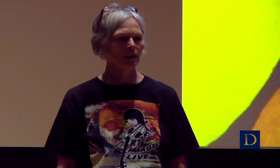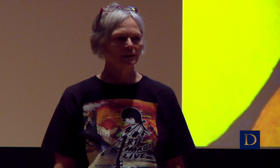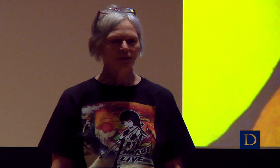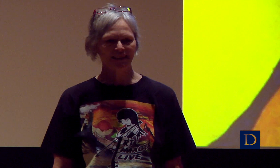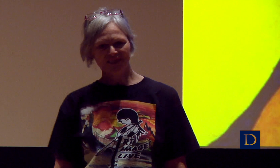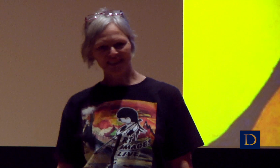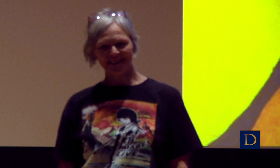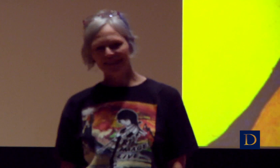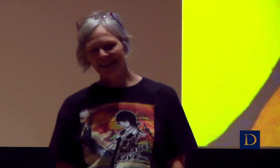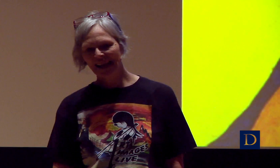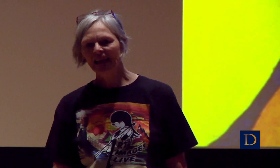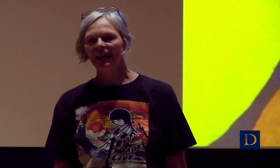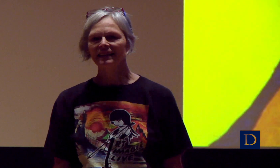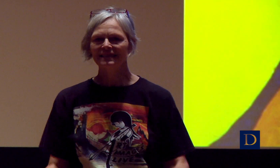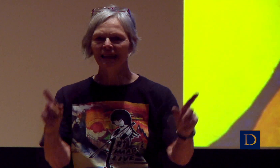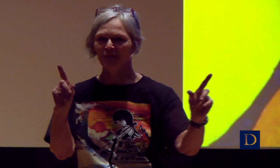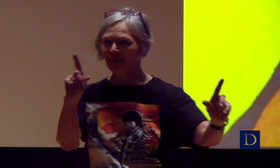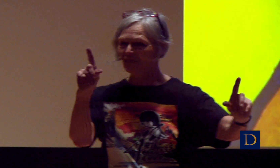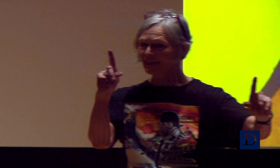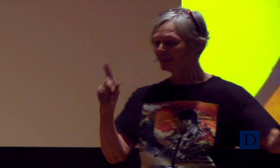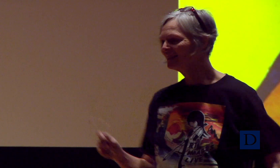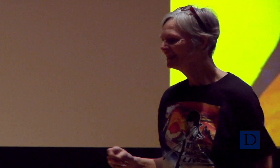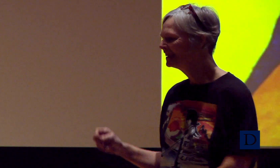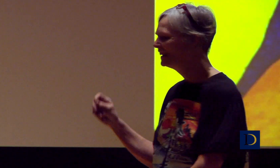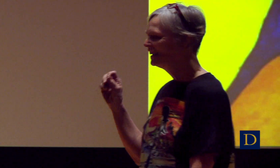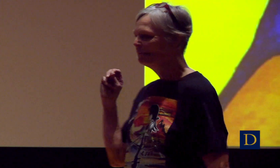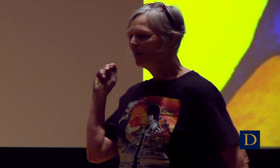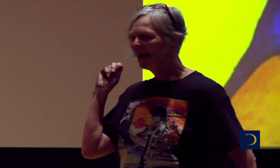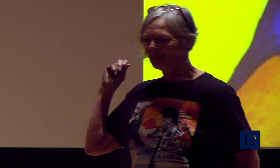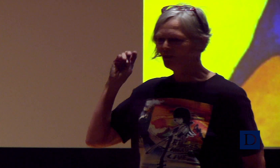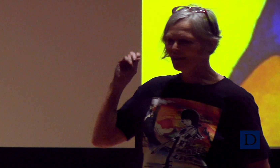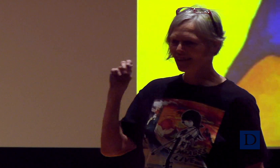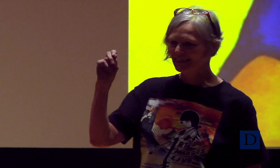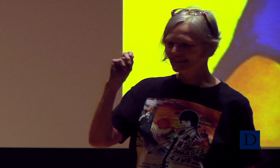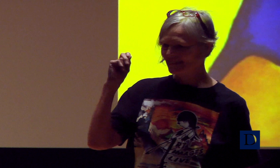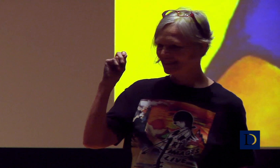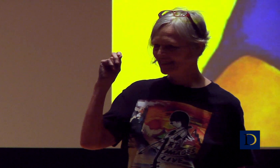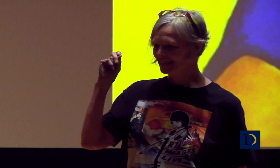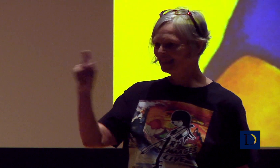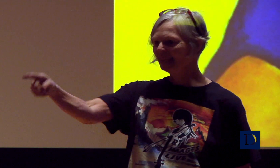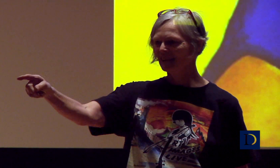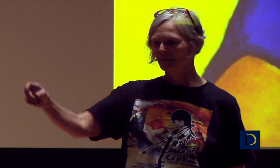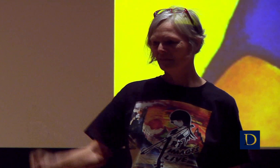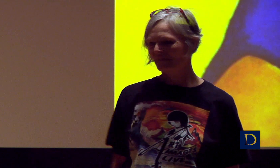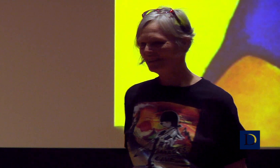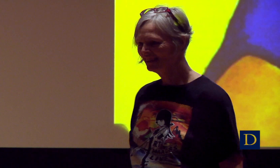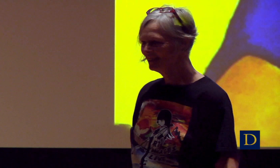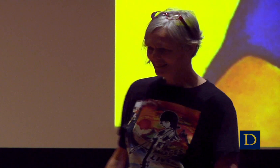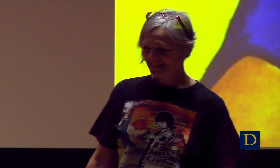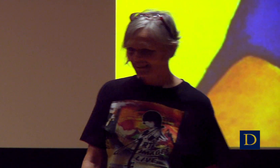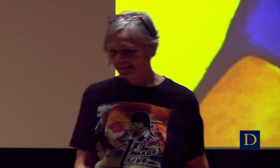So that’s all I’ve got to say, except, wait a minute. Maddie, where are you? Stand up.